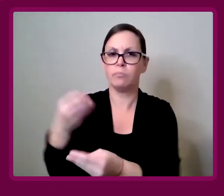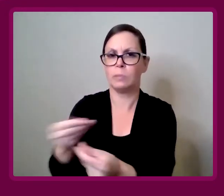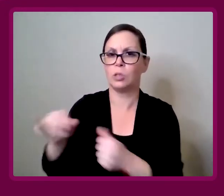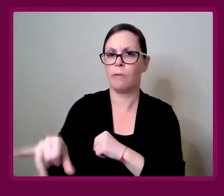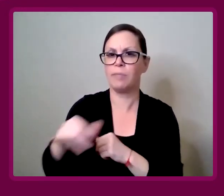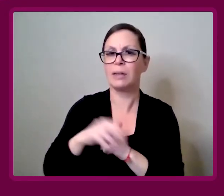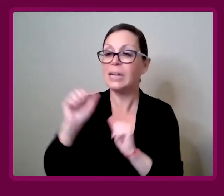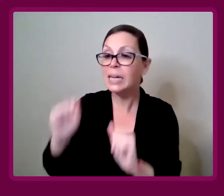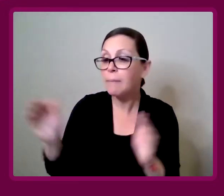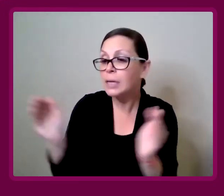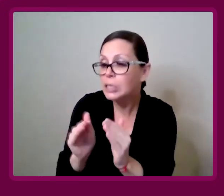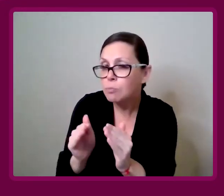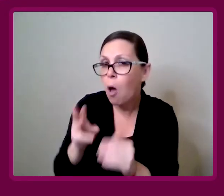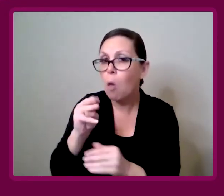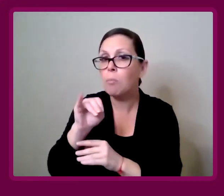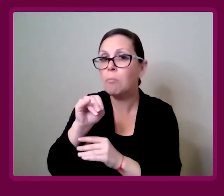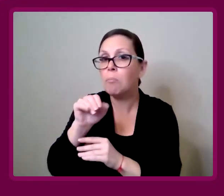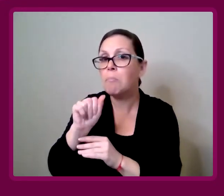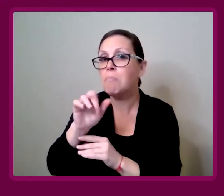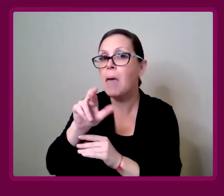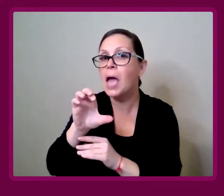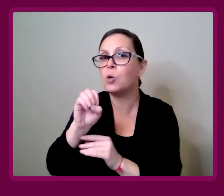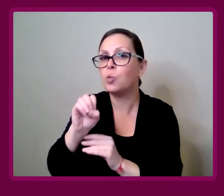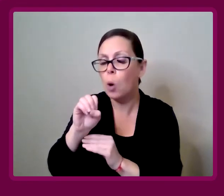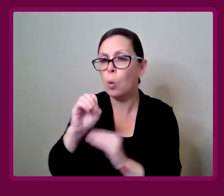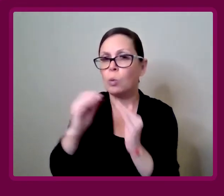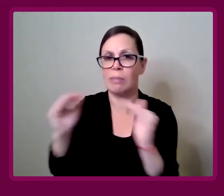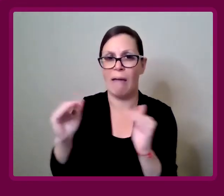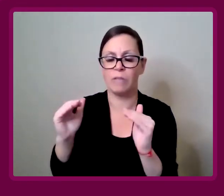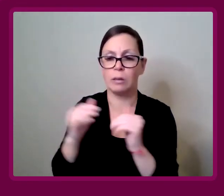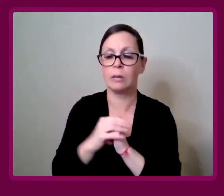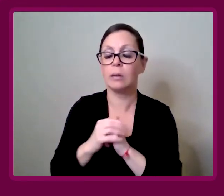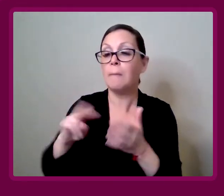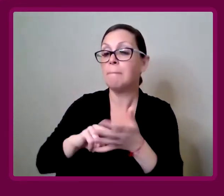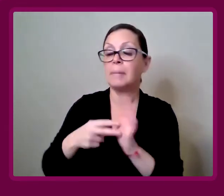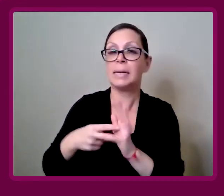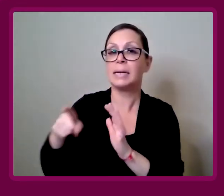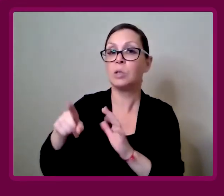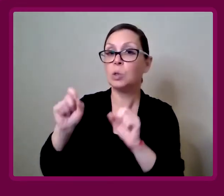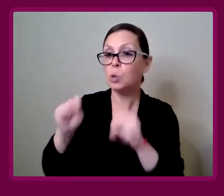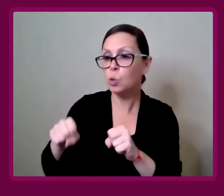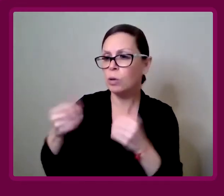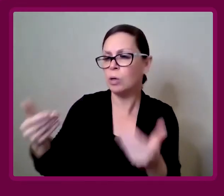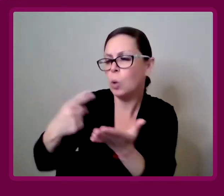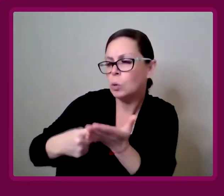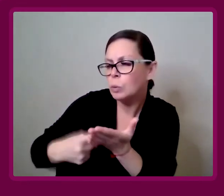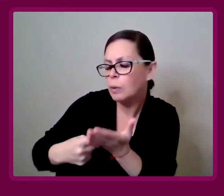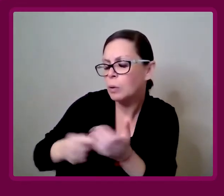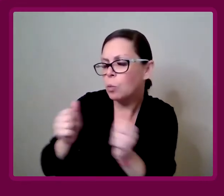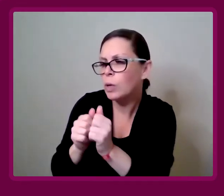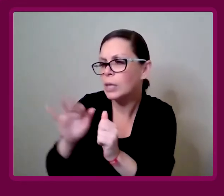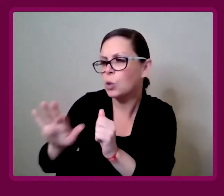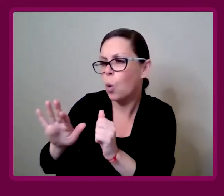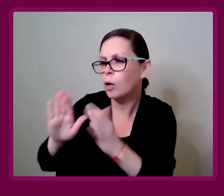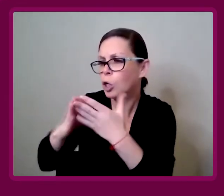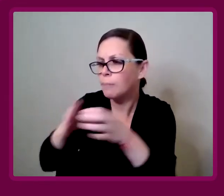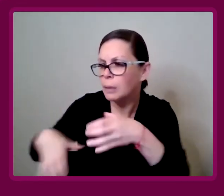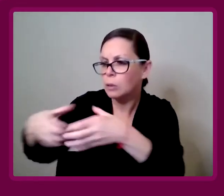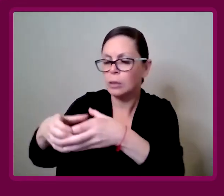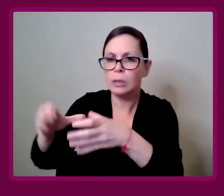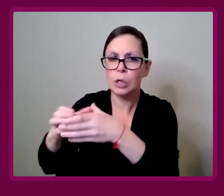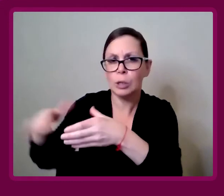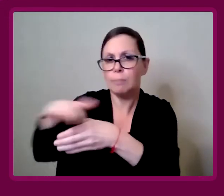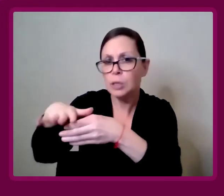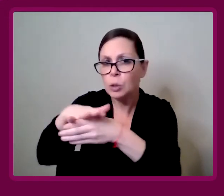It could be quite a small, macro scale, where you discuss amongst your community, or your